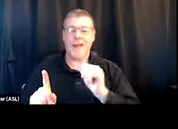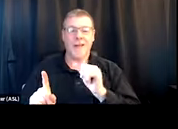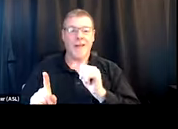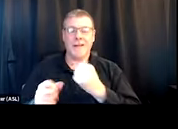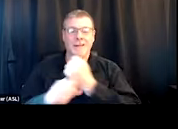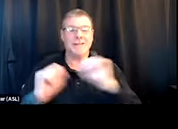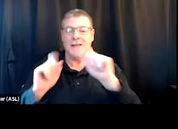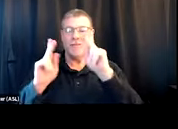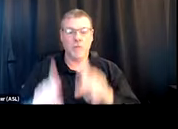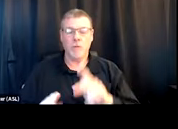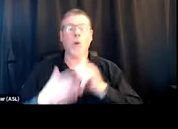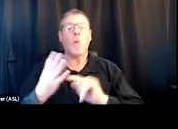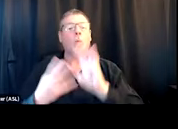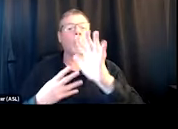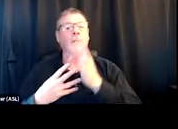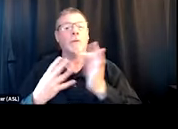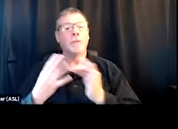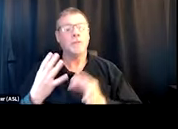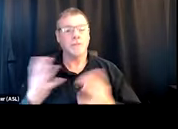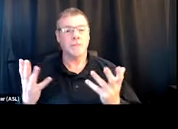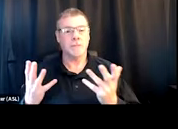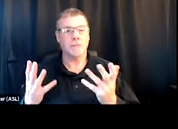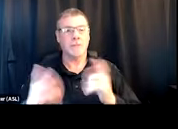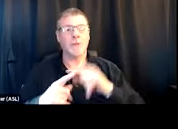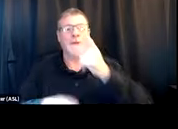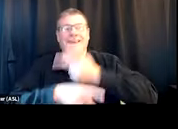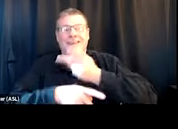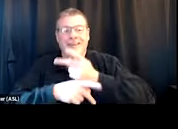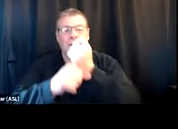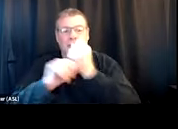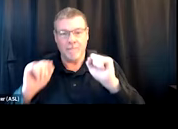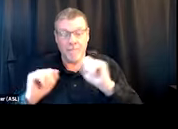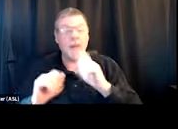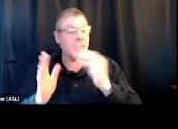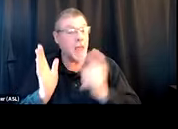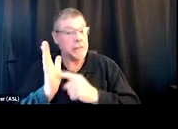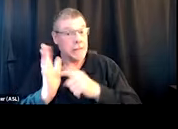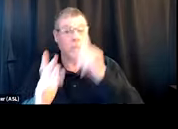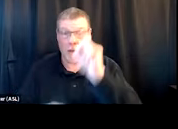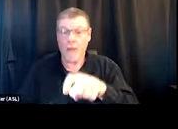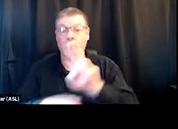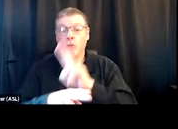And so what are their options for increasing their safety? And sometimes that's through technology. And lastly, I think,